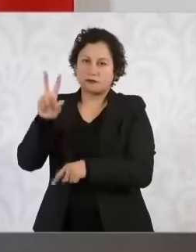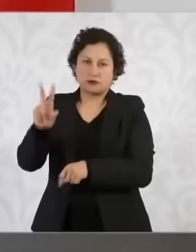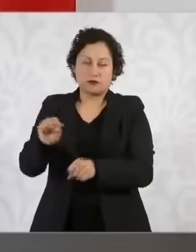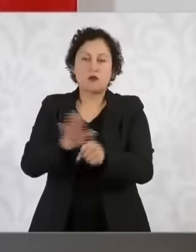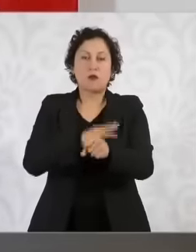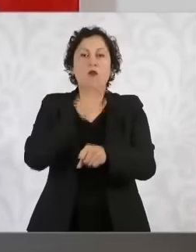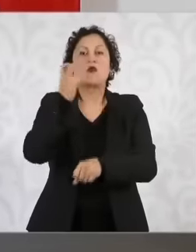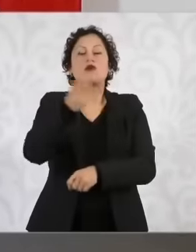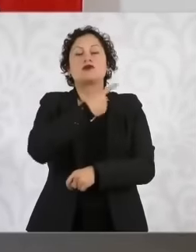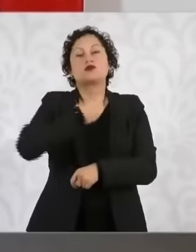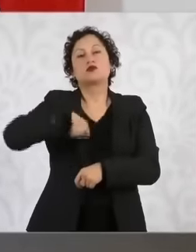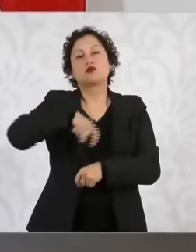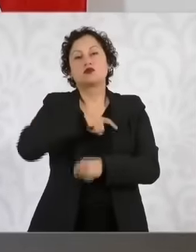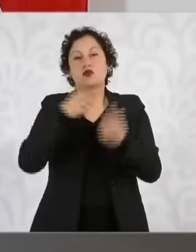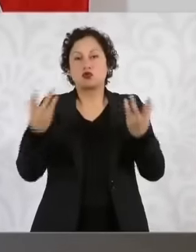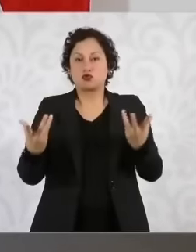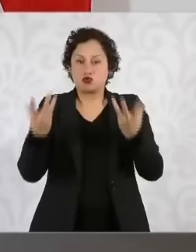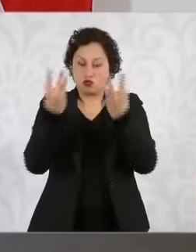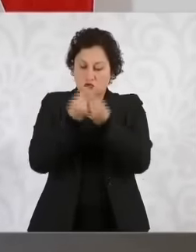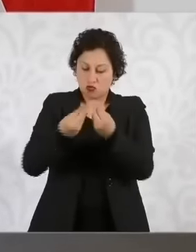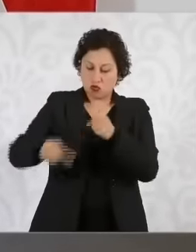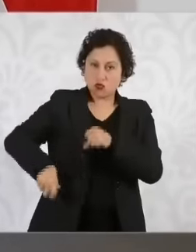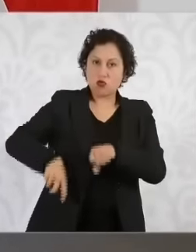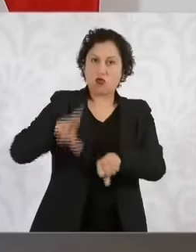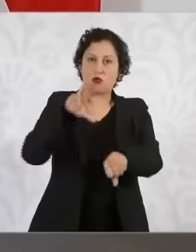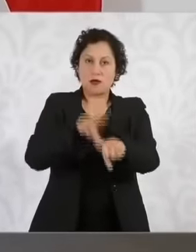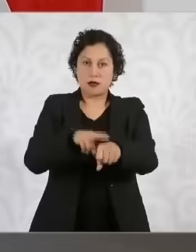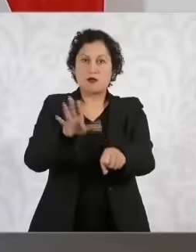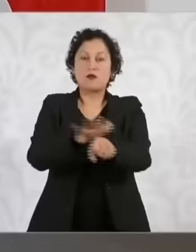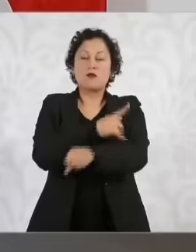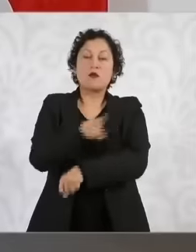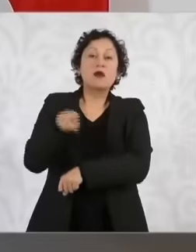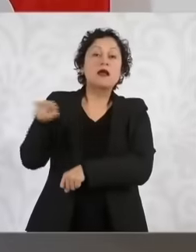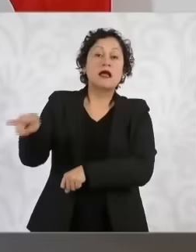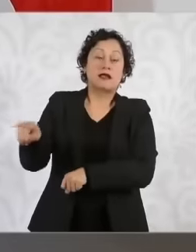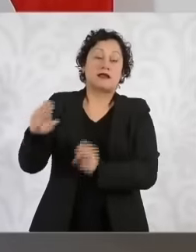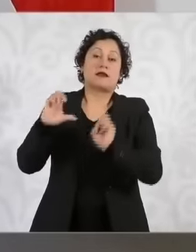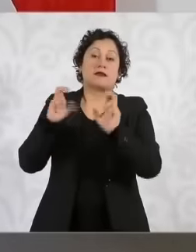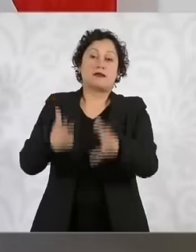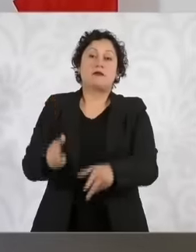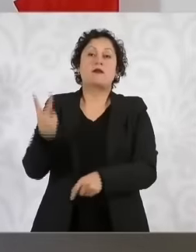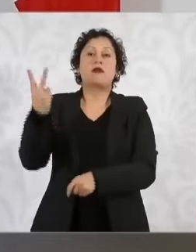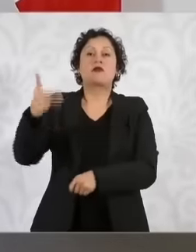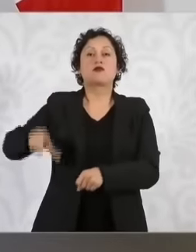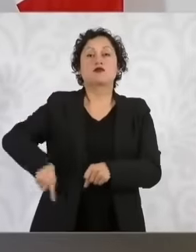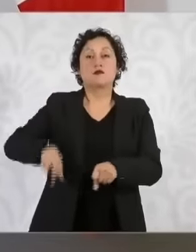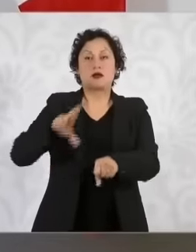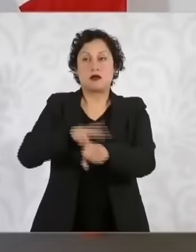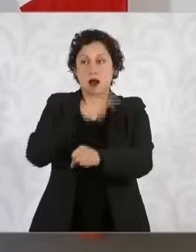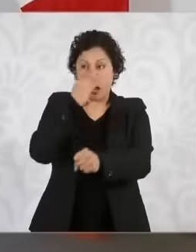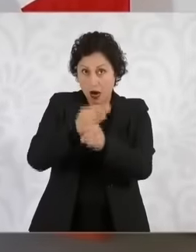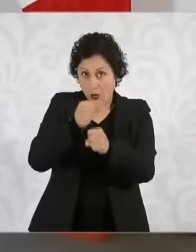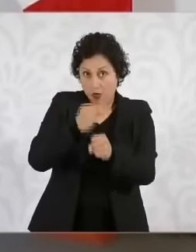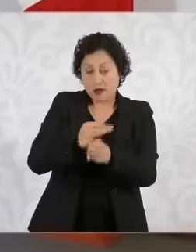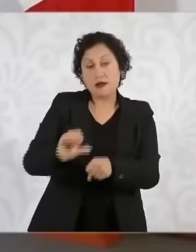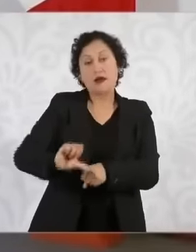the governors, I say why it is the current one and the one who is going to enter eh And I want to tell you that